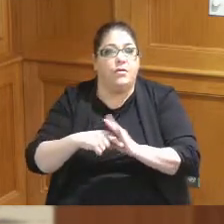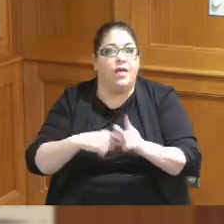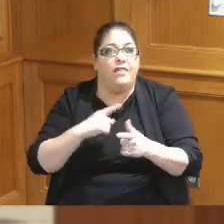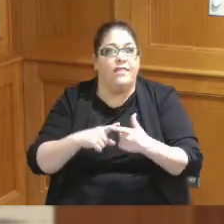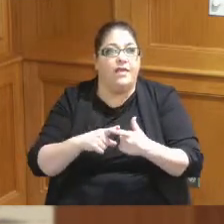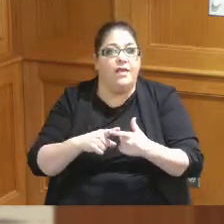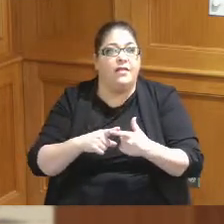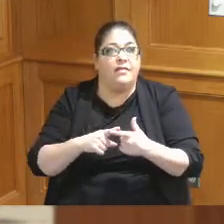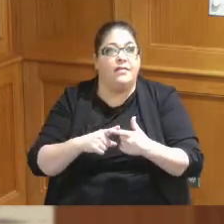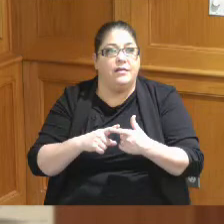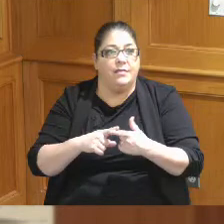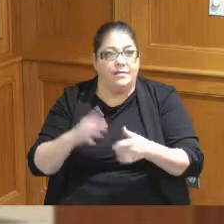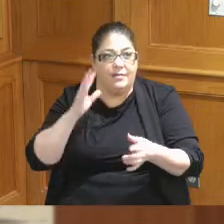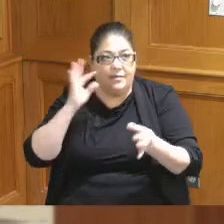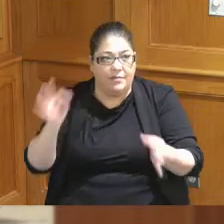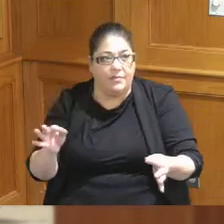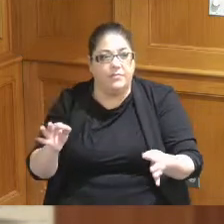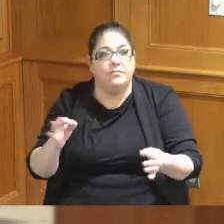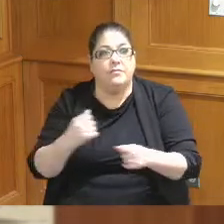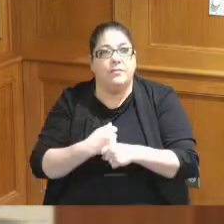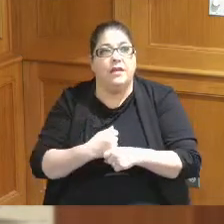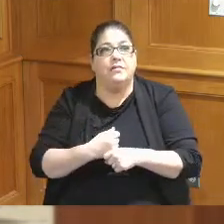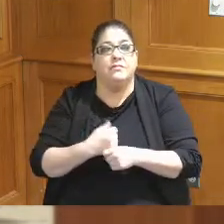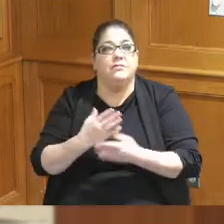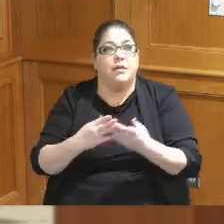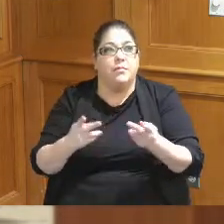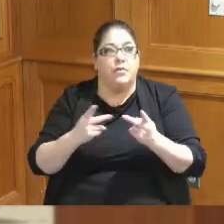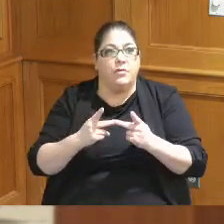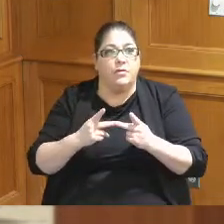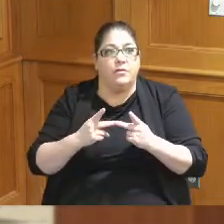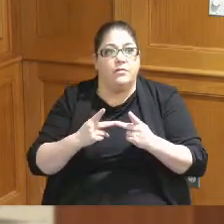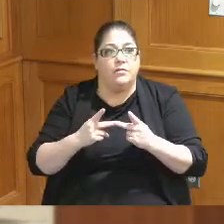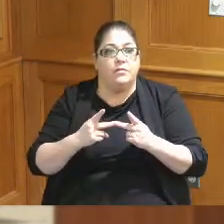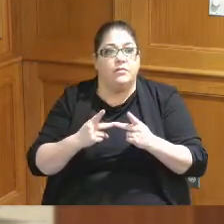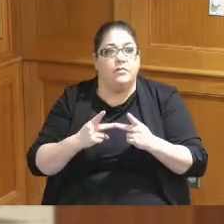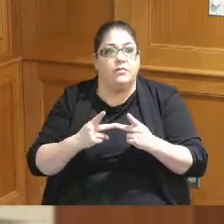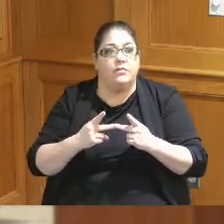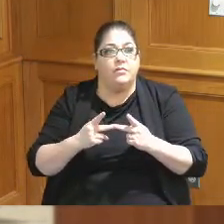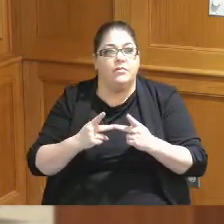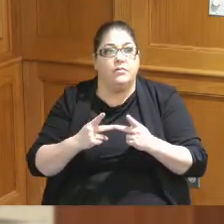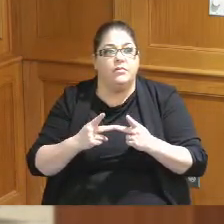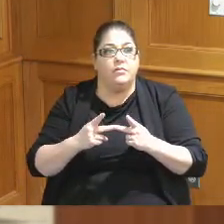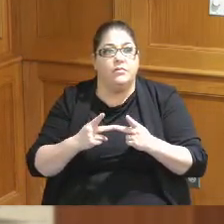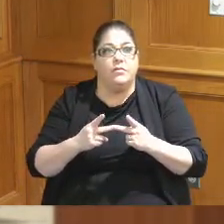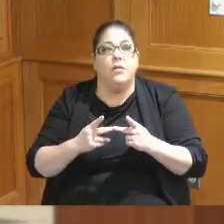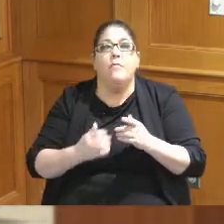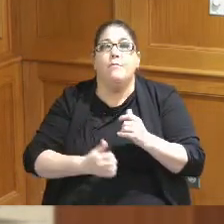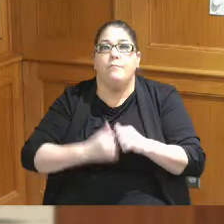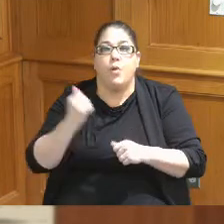we then would have to do some relocation there's not a ton mostly it is mostly public shows that